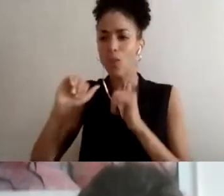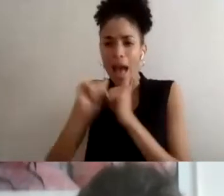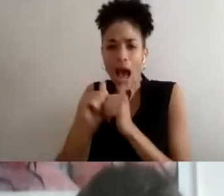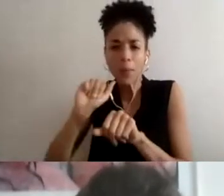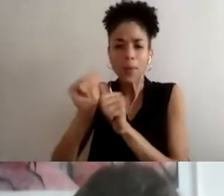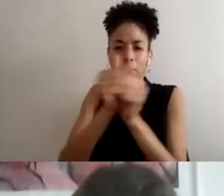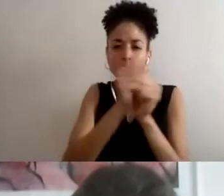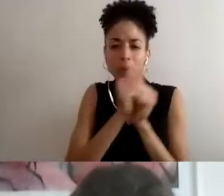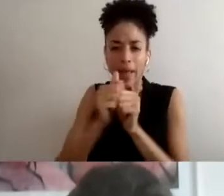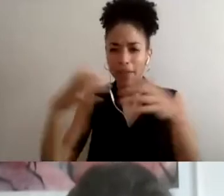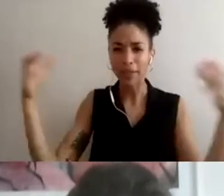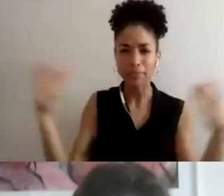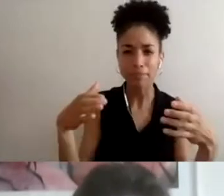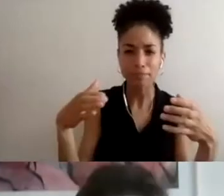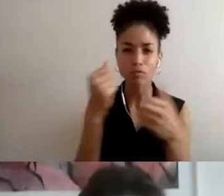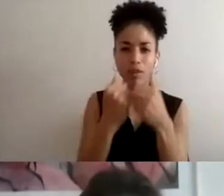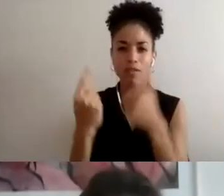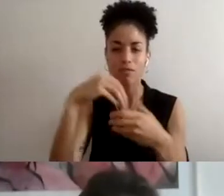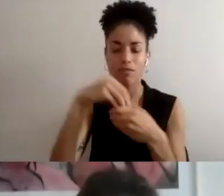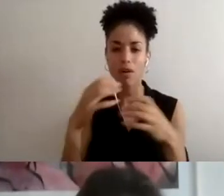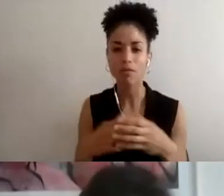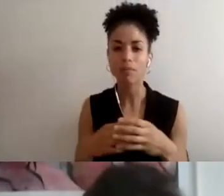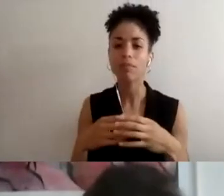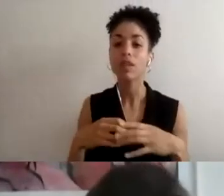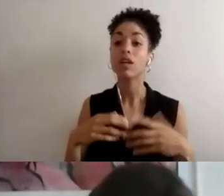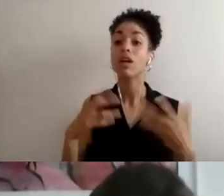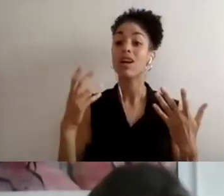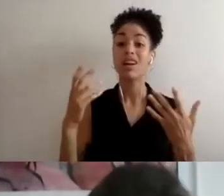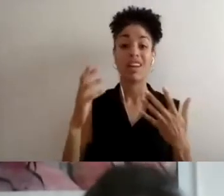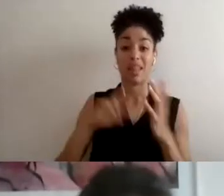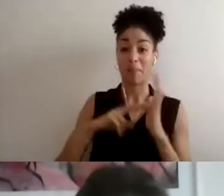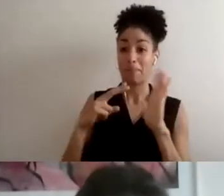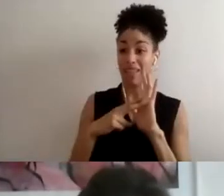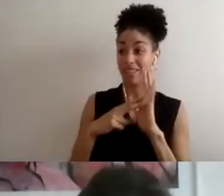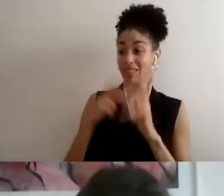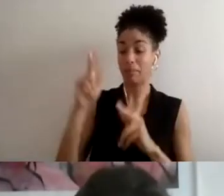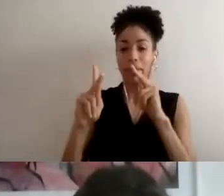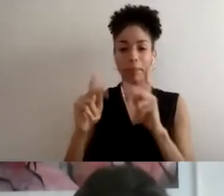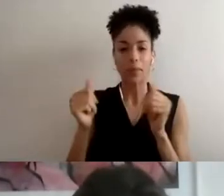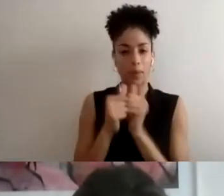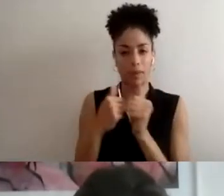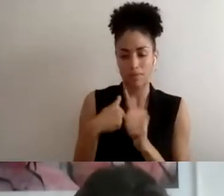justice. It means to always have people with me and working with